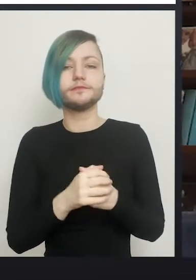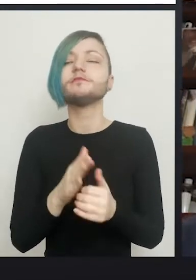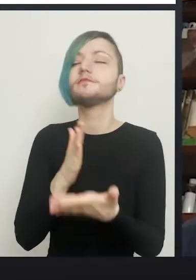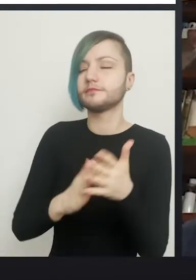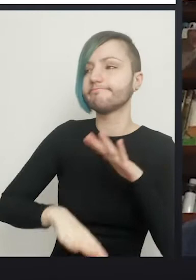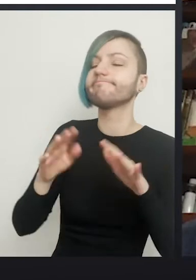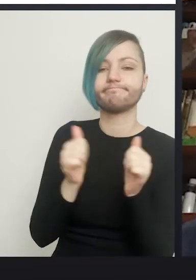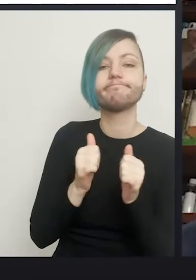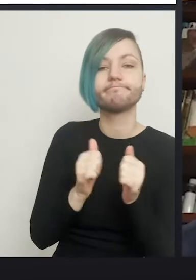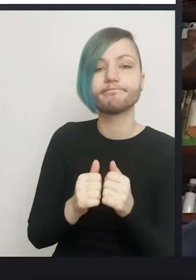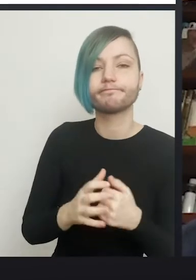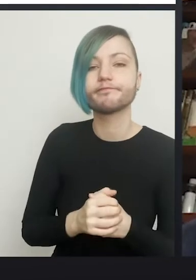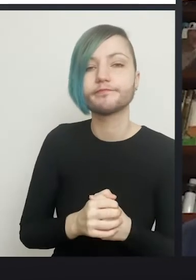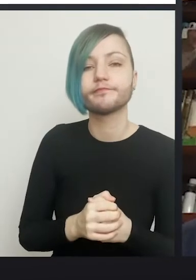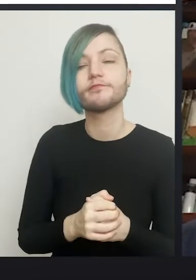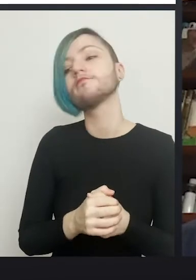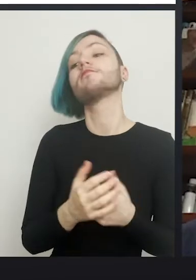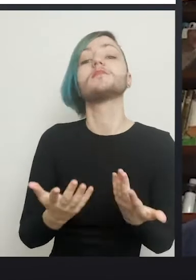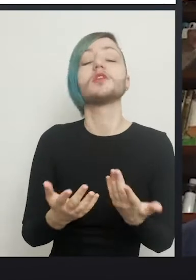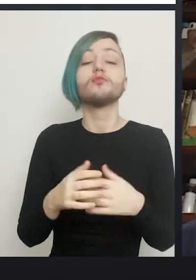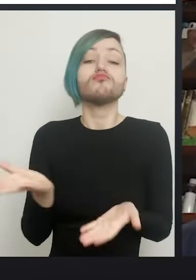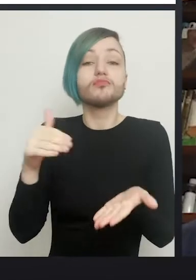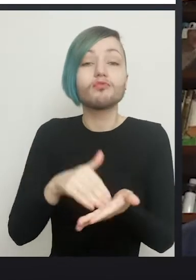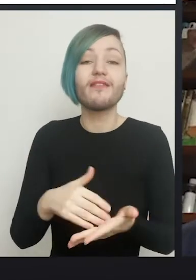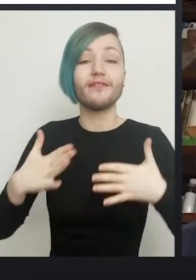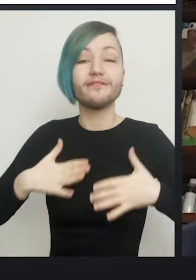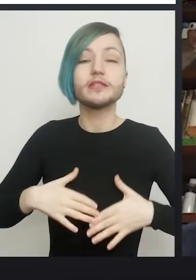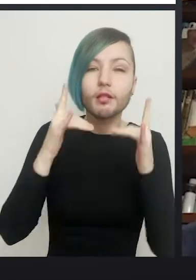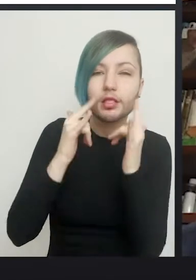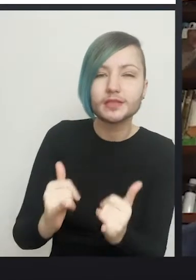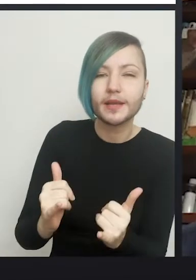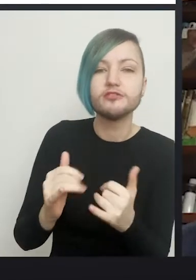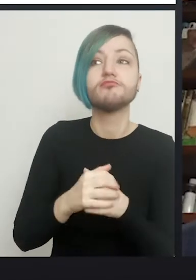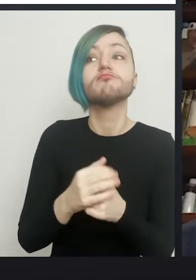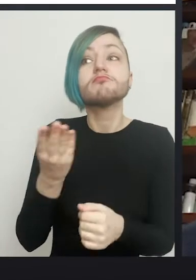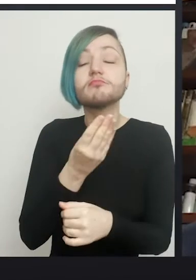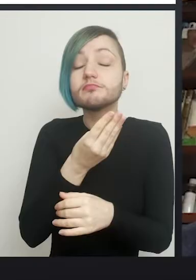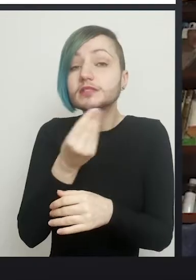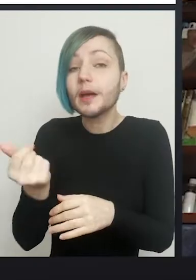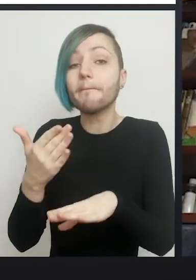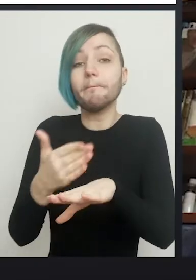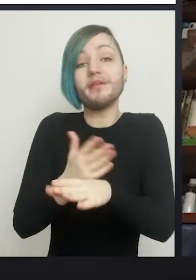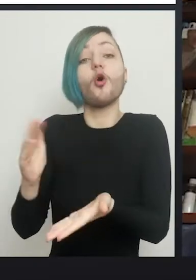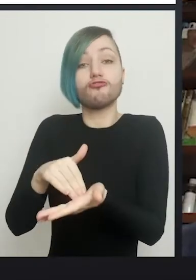Then, there is a physical examination. Some of which has already taken place by the time I come in and sit down.